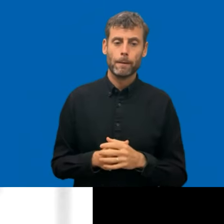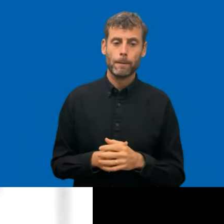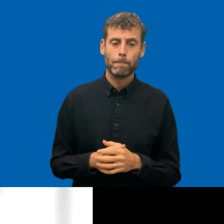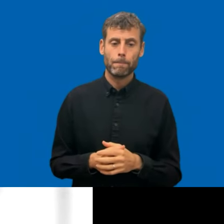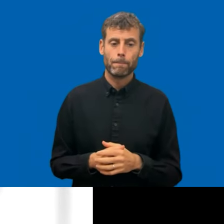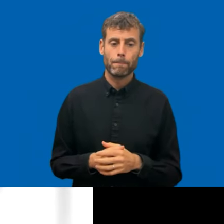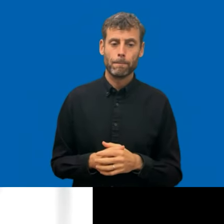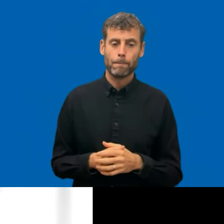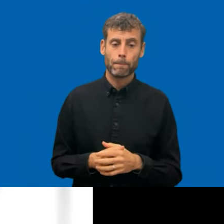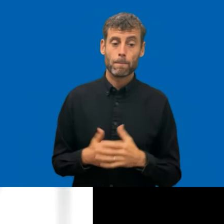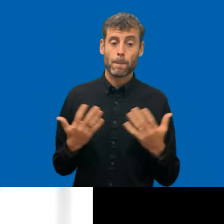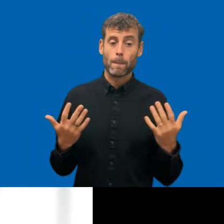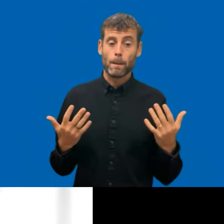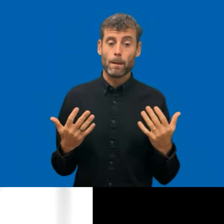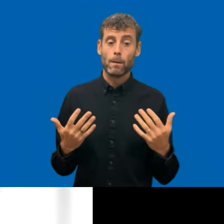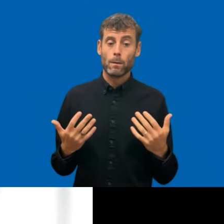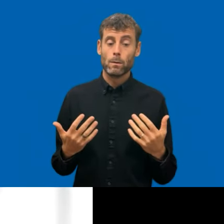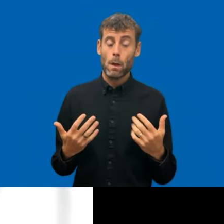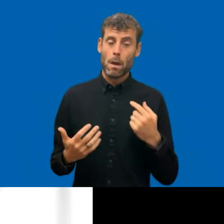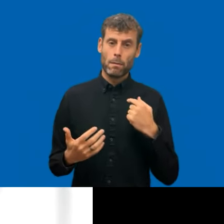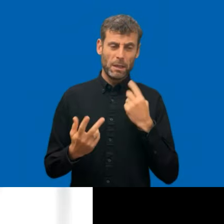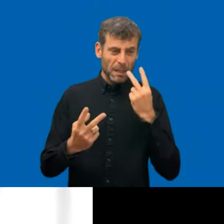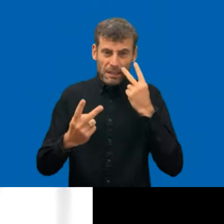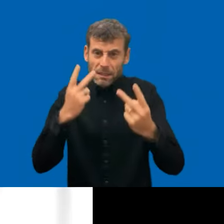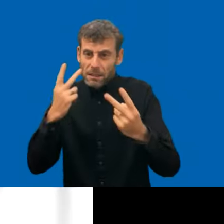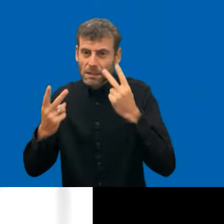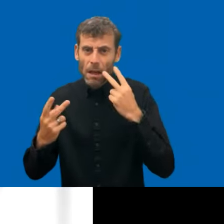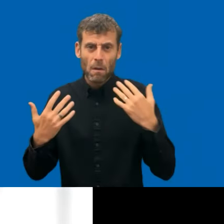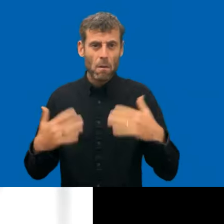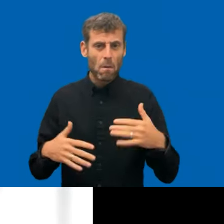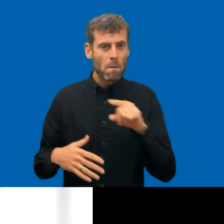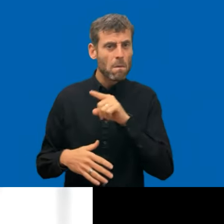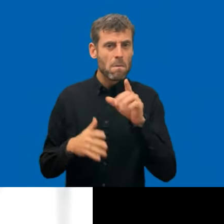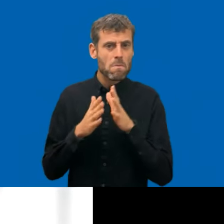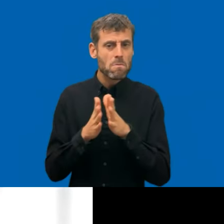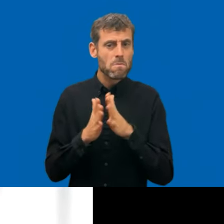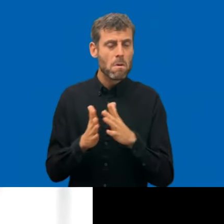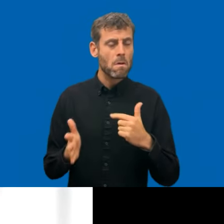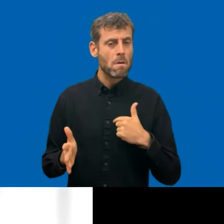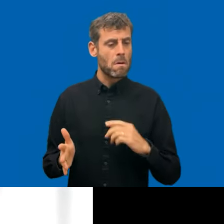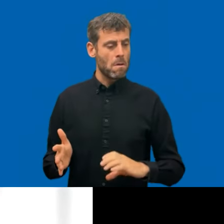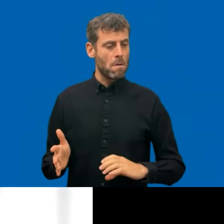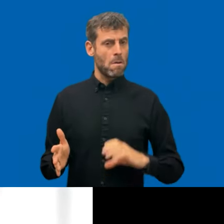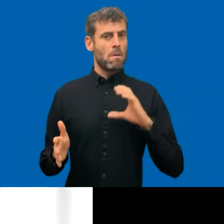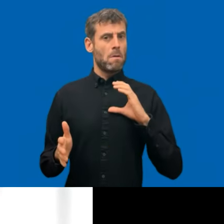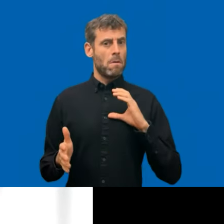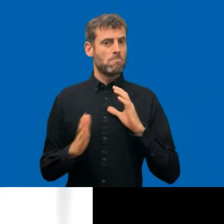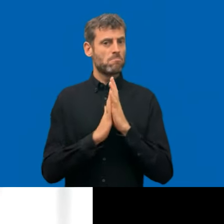me and say that I'm over enthusiastic. But I really think that is what we have heard also from other Member States, not only the Member States would are here today,